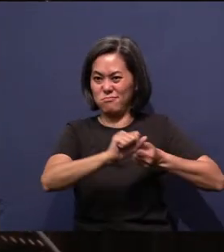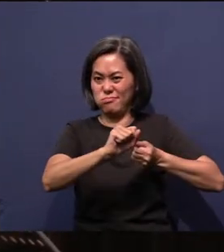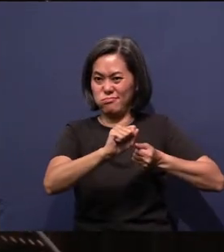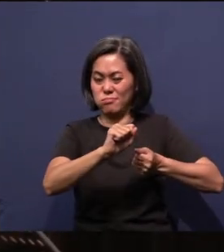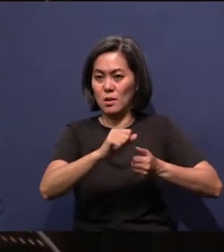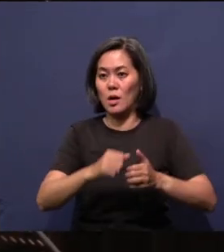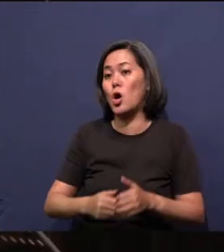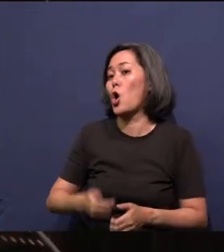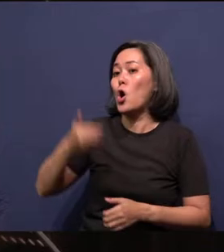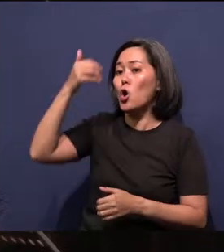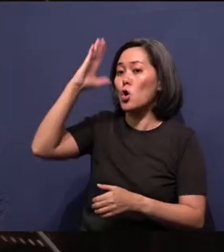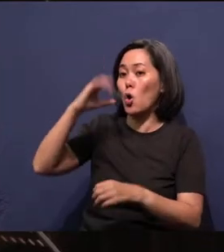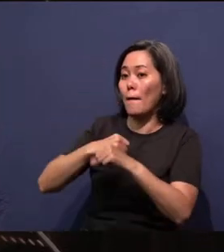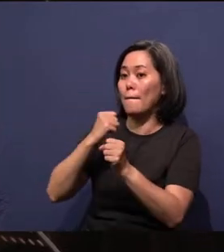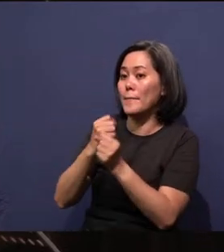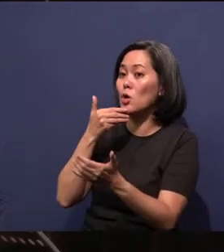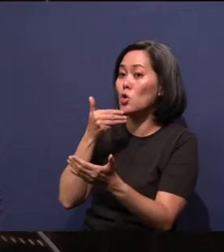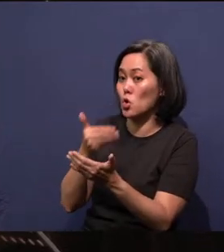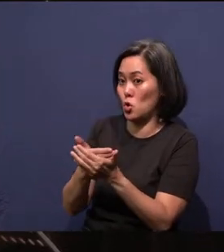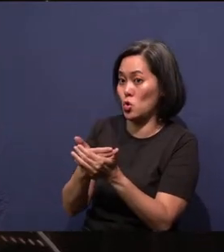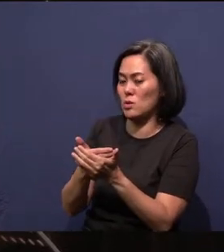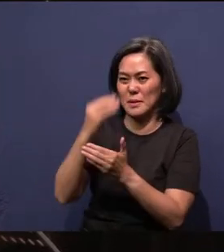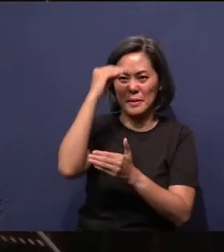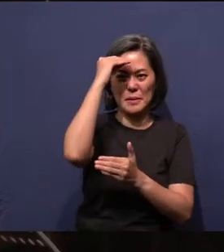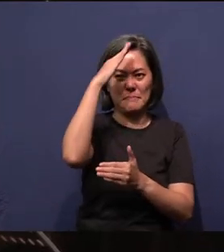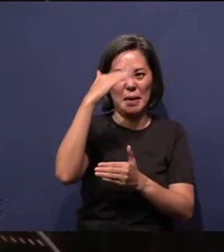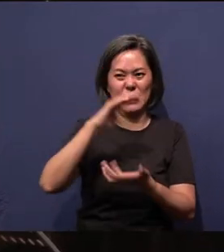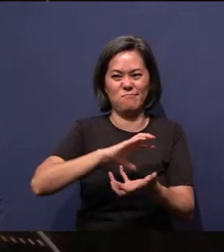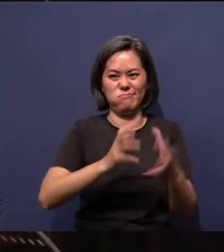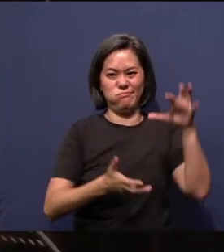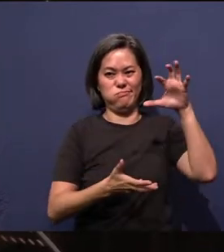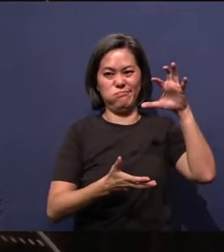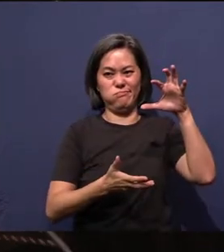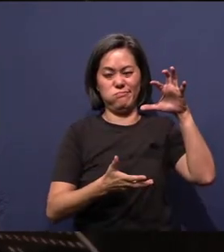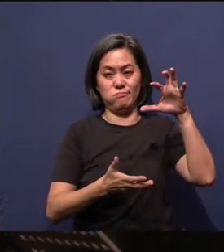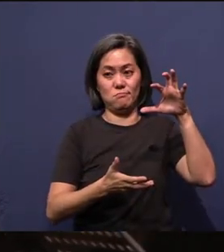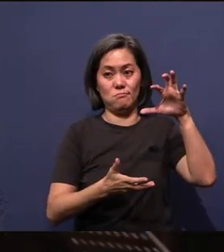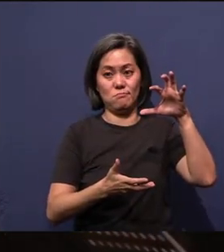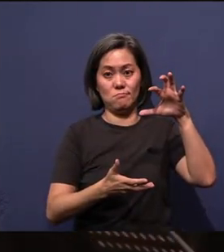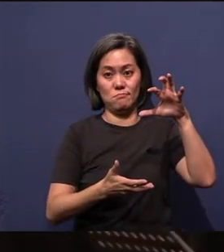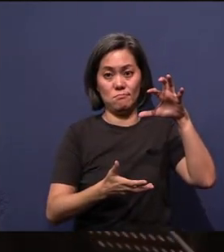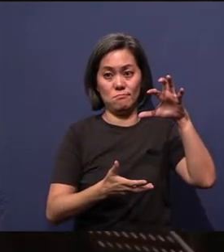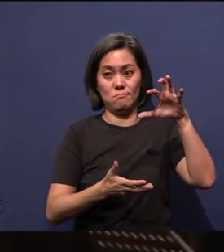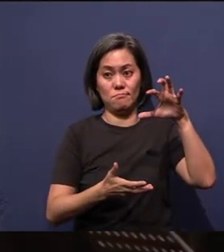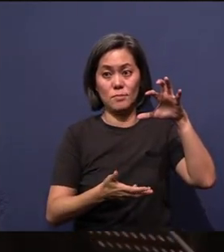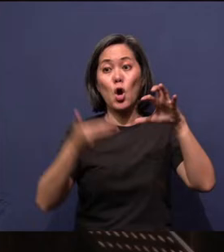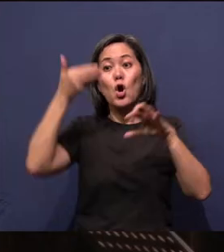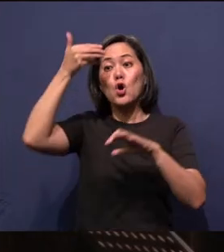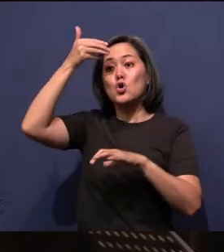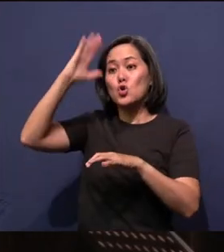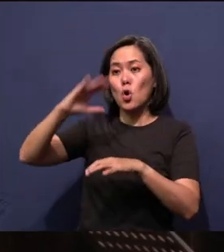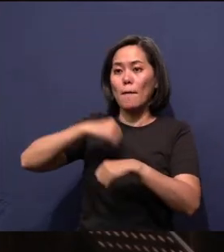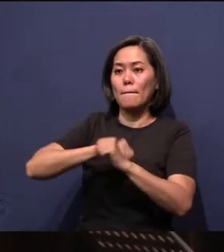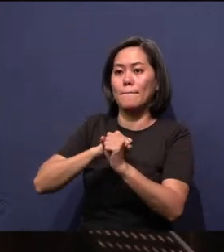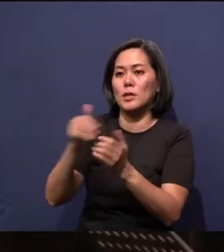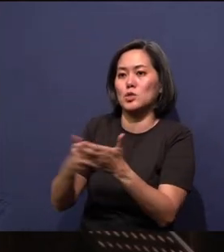God made it good. Man made a mess. And God restores our mess.